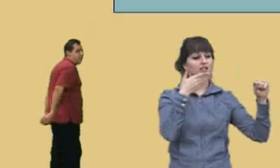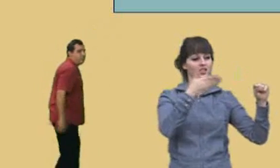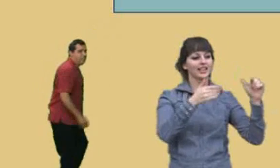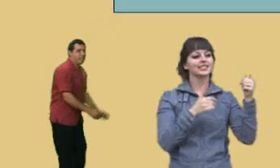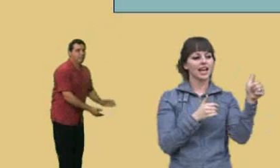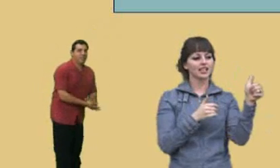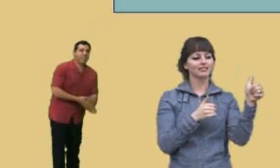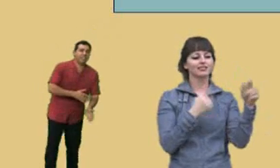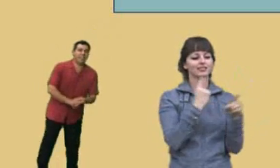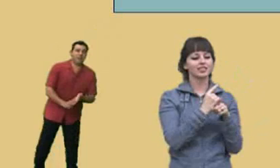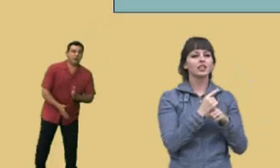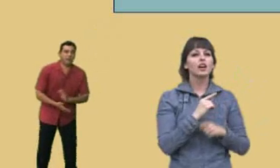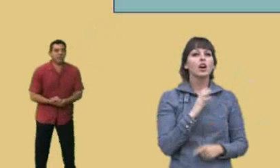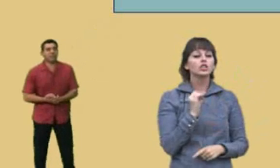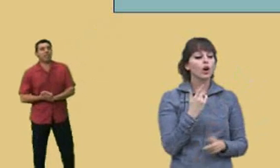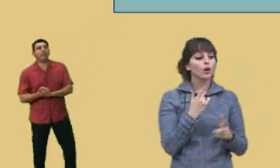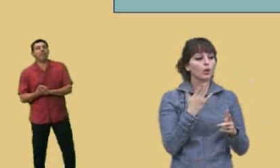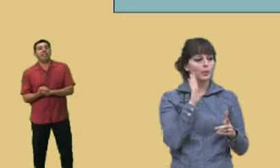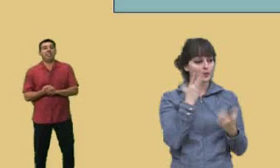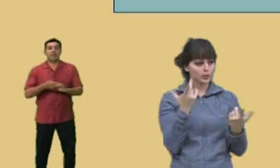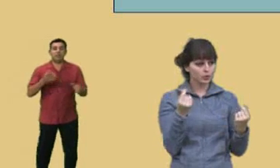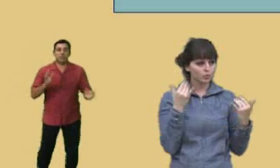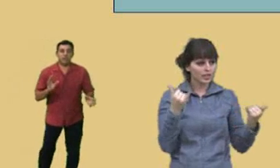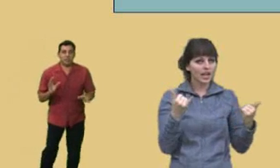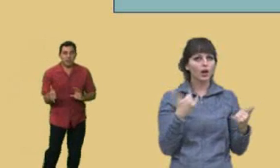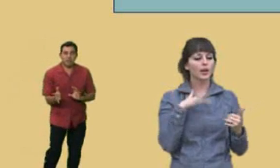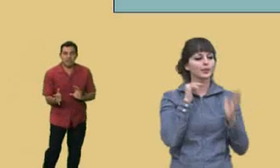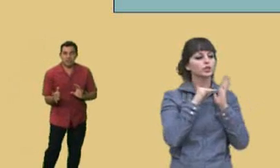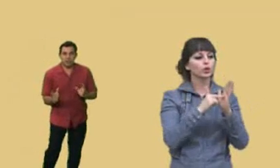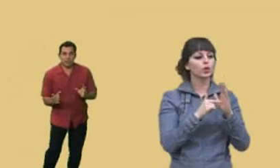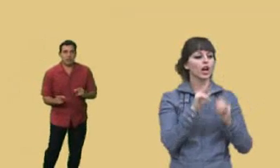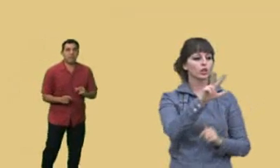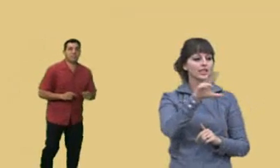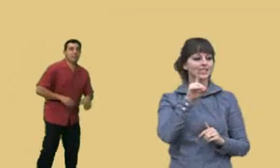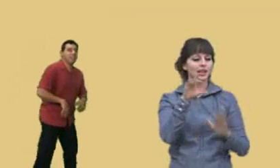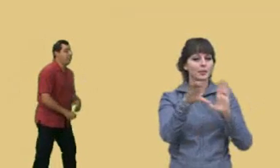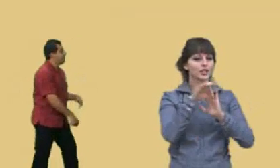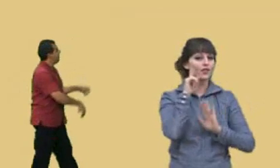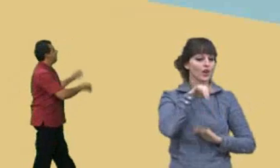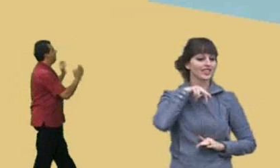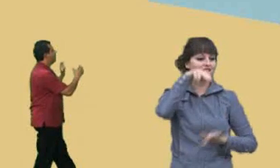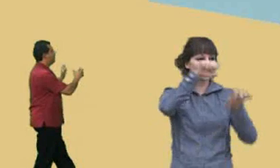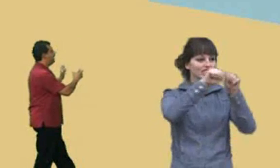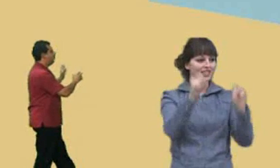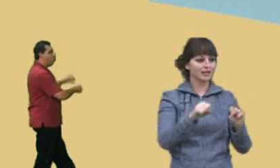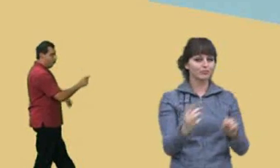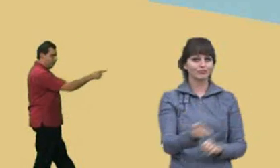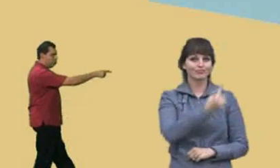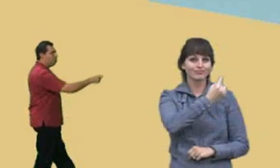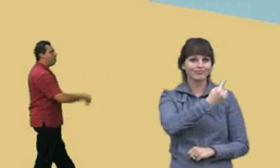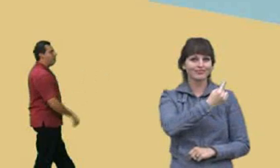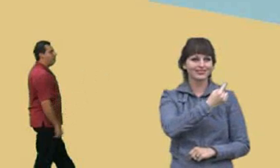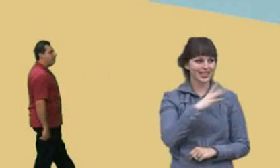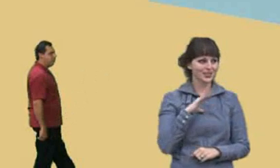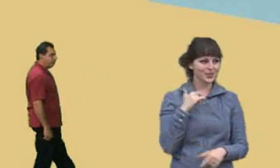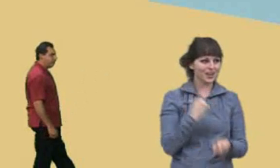Okay, now, what we're going to do now, is I'm going to show you a three dimensional picture of our staircase. There it is... Charlie: Ooooh!!! Professor Perez: Oh, that's cool, huh?